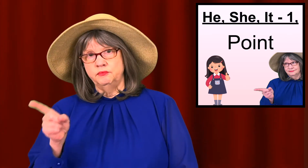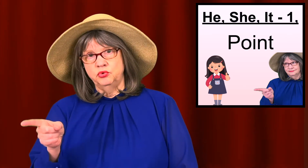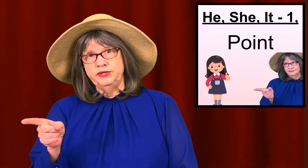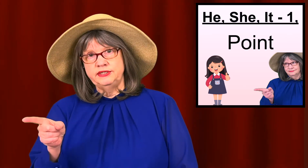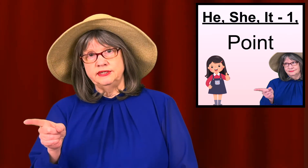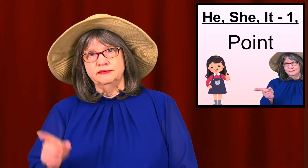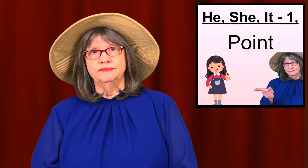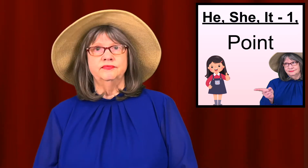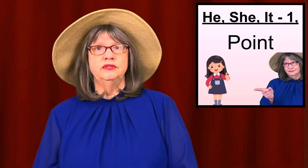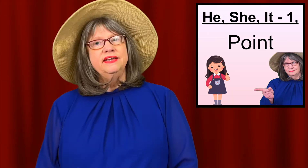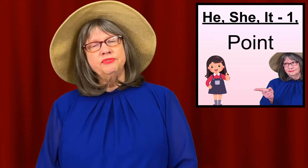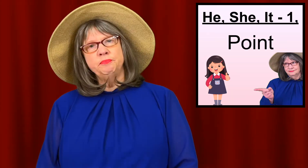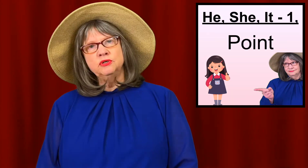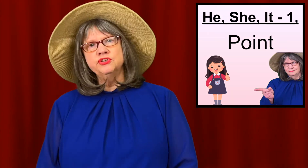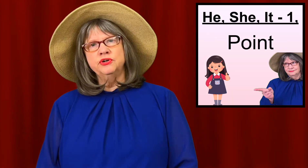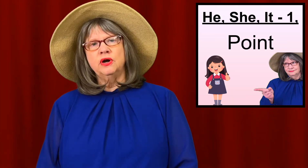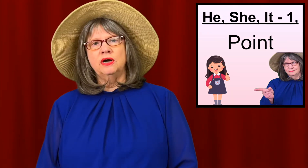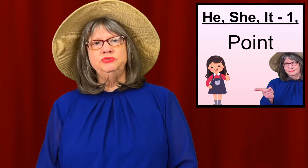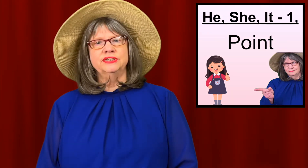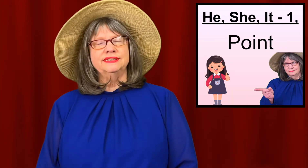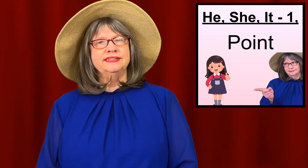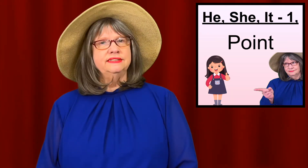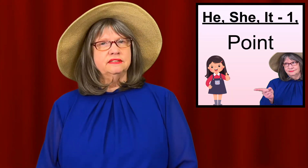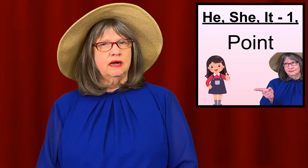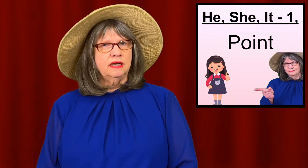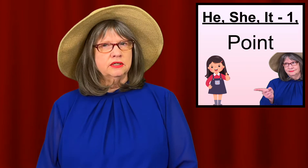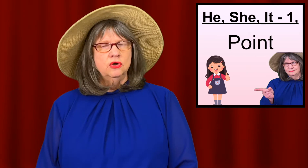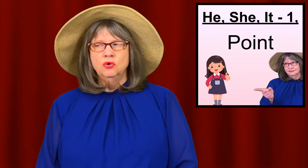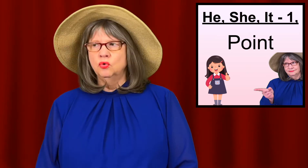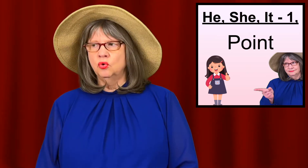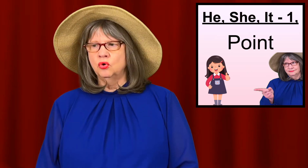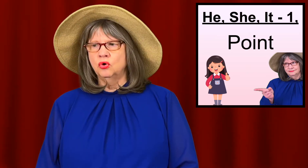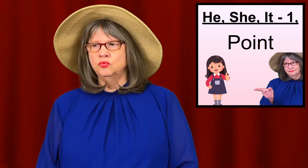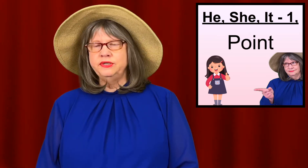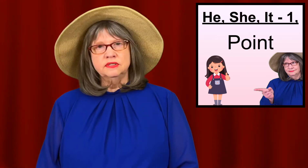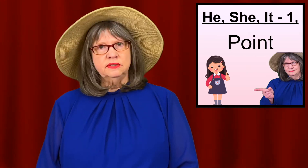pointing. If the person or object is inside or recently